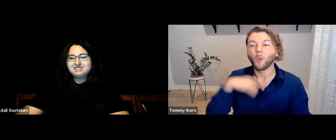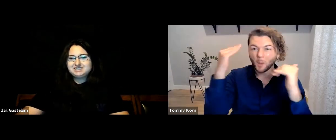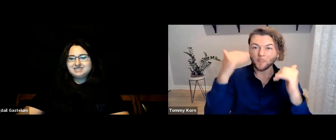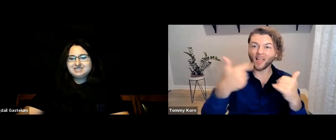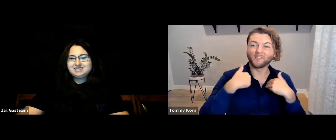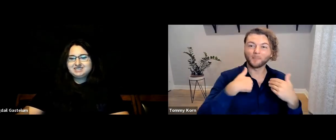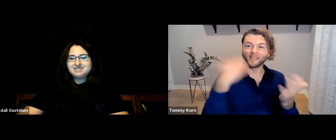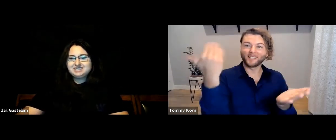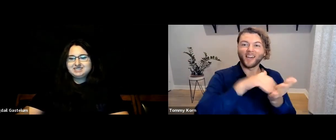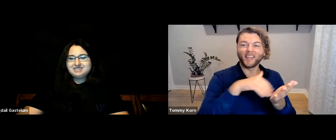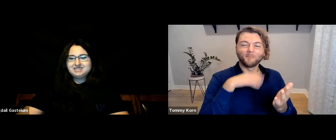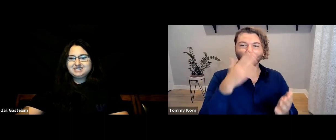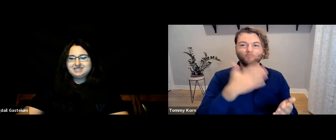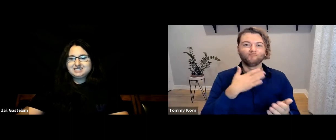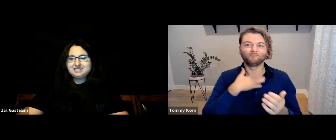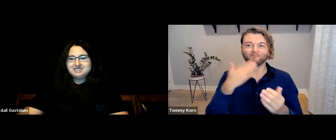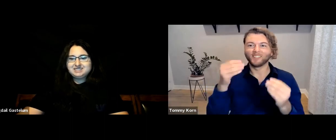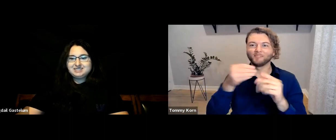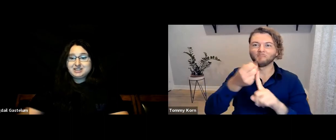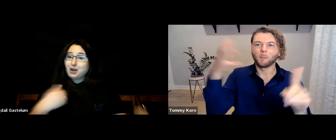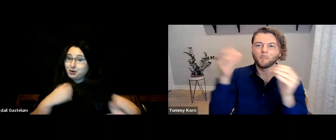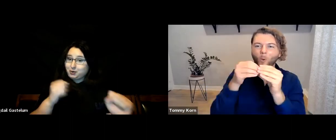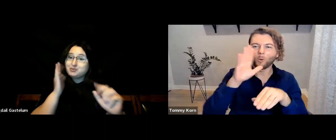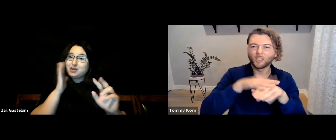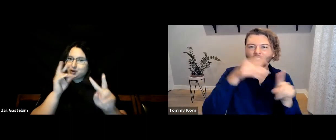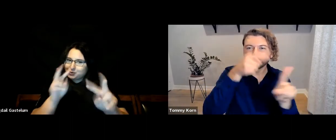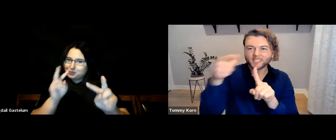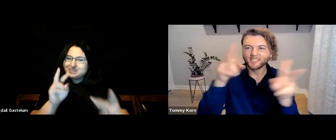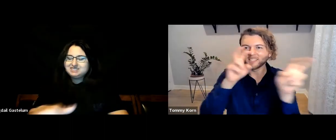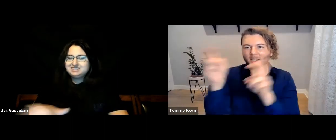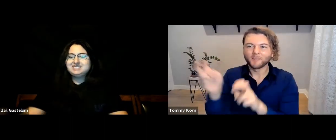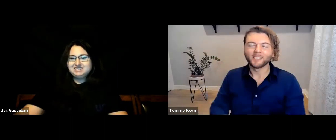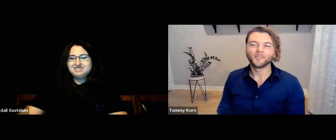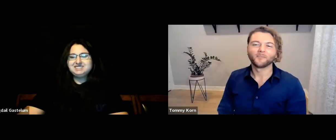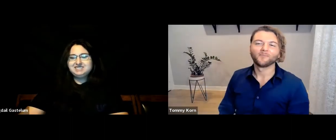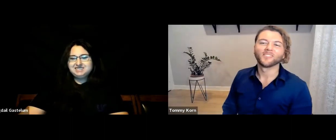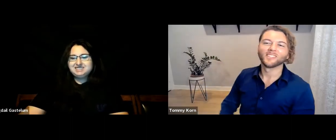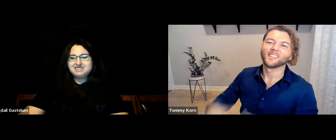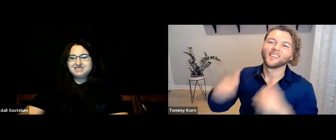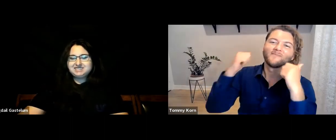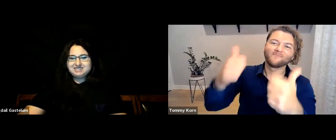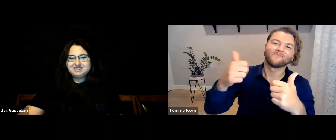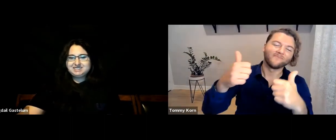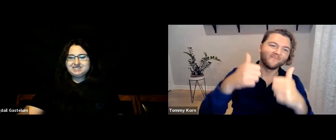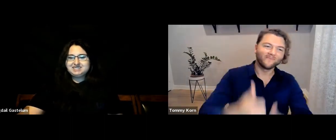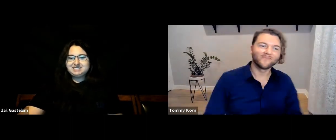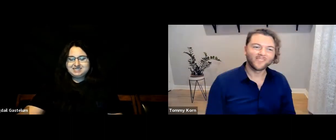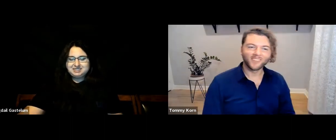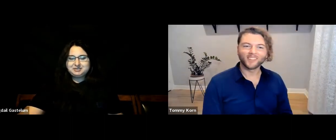[Tommy] I hope you’ll have me back again. I’d be happy to share more-- [Bigdail] I look forward to that. [Tommy] --on a lot of the topics we covered. All right.